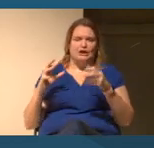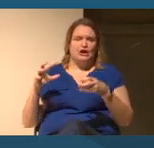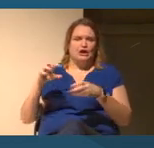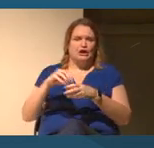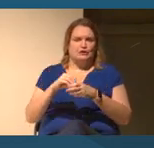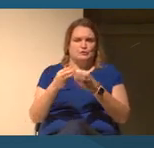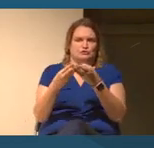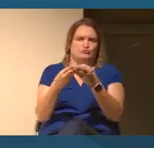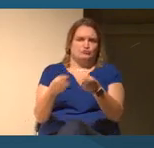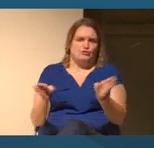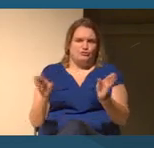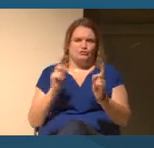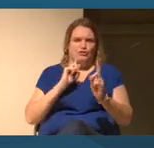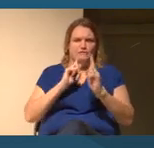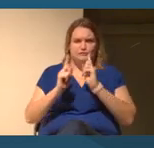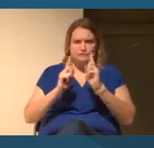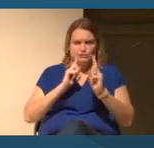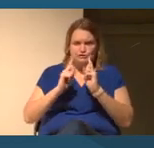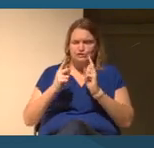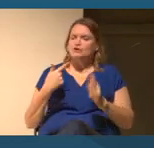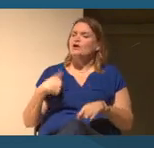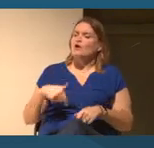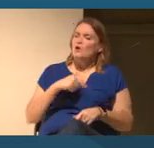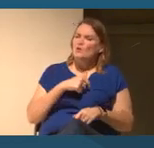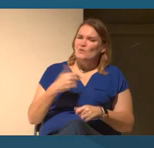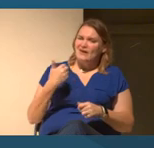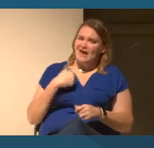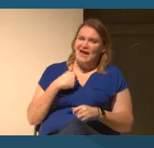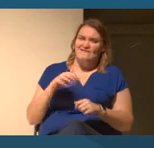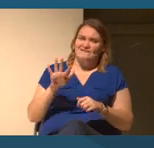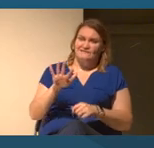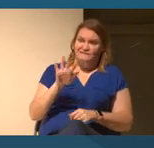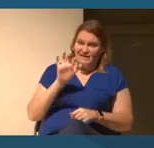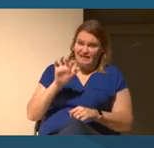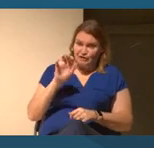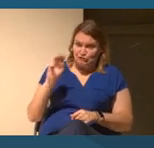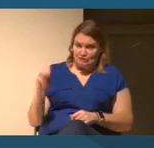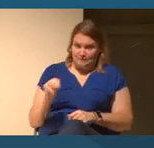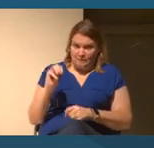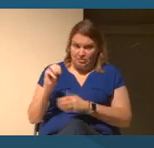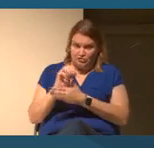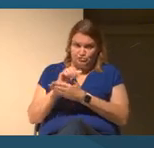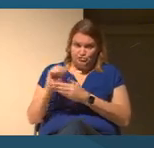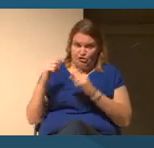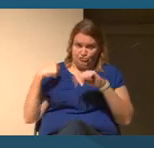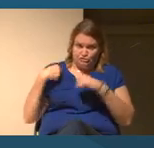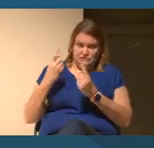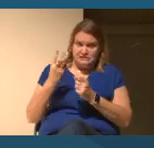So, we have deployed more than $500 million in the last several years to support academic